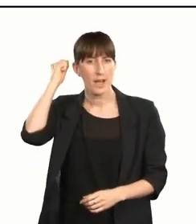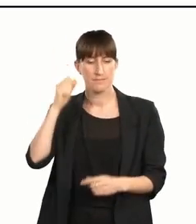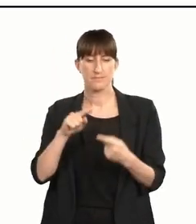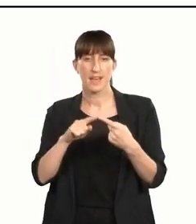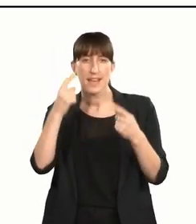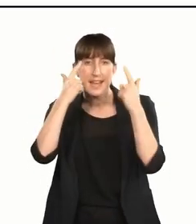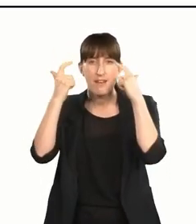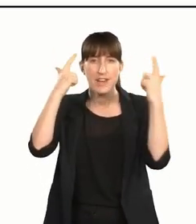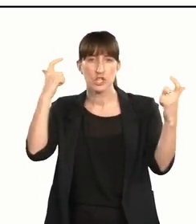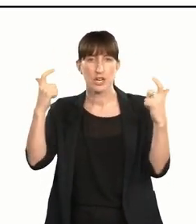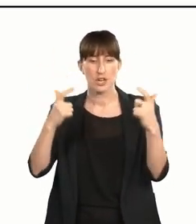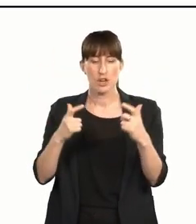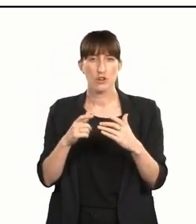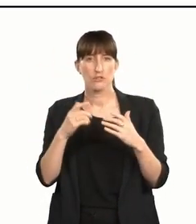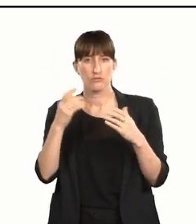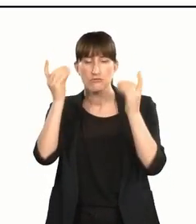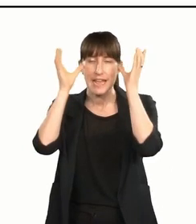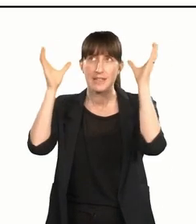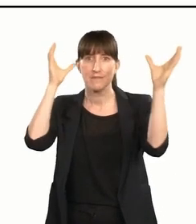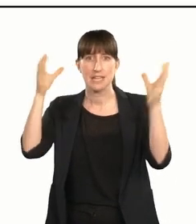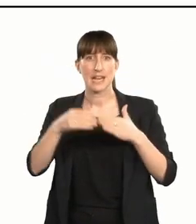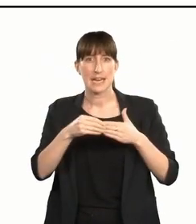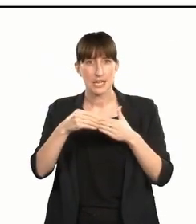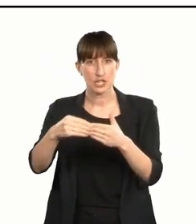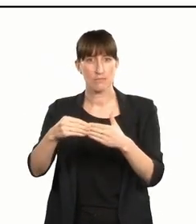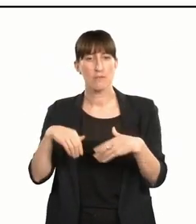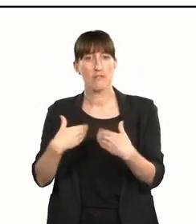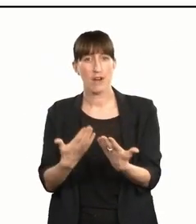creativity and leadership in providing cultural inclusion